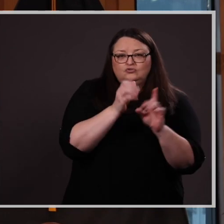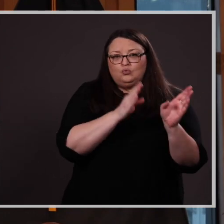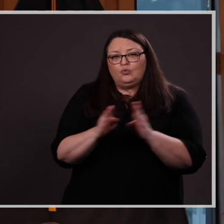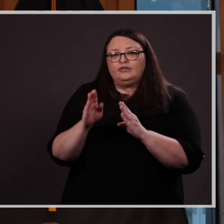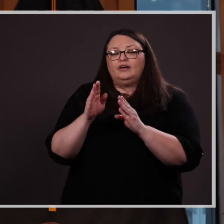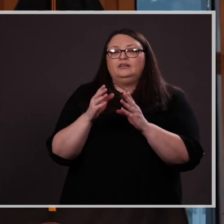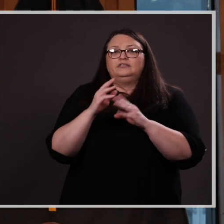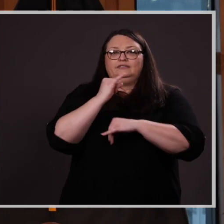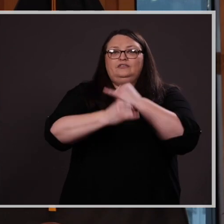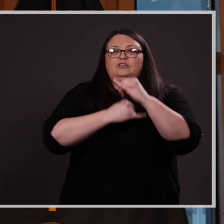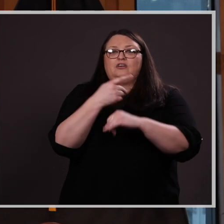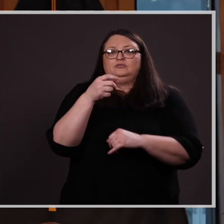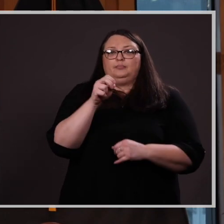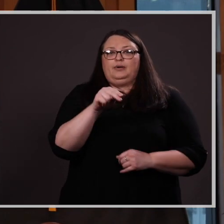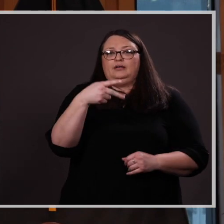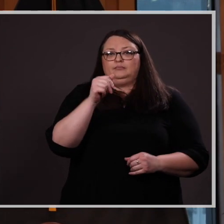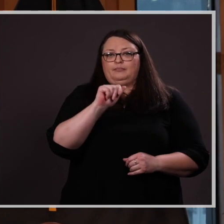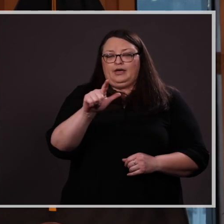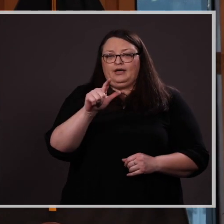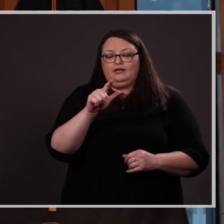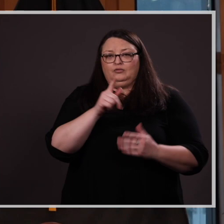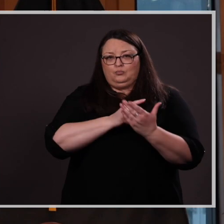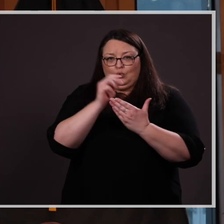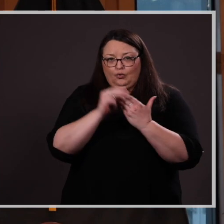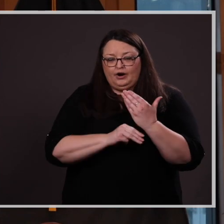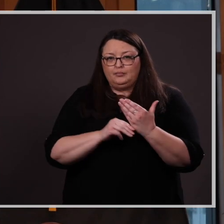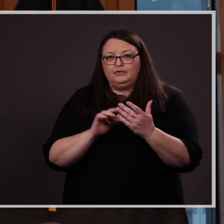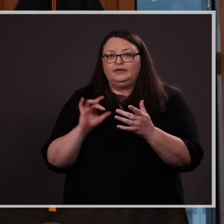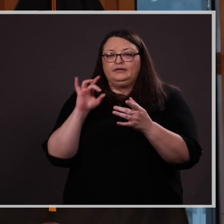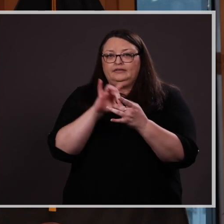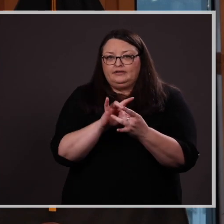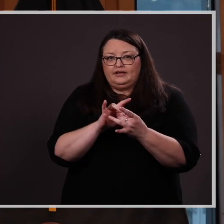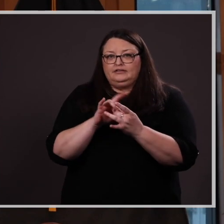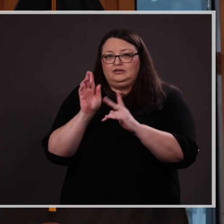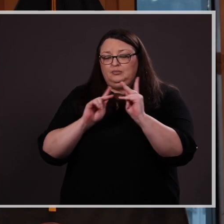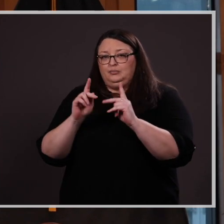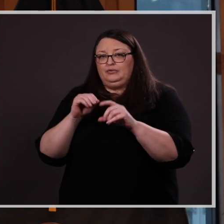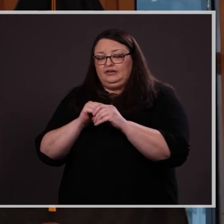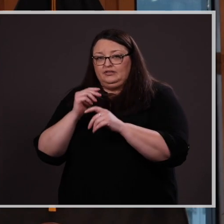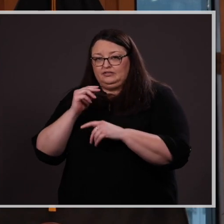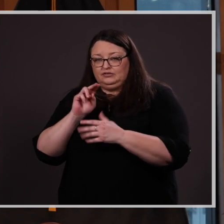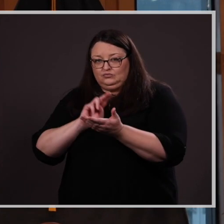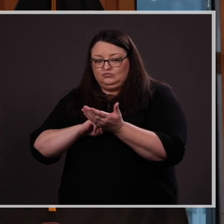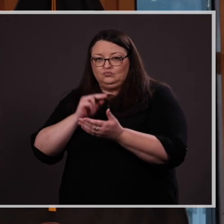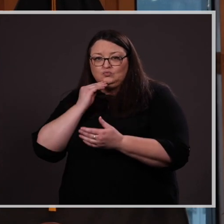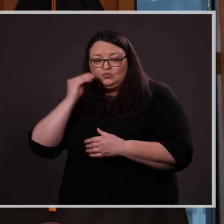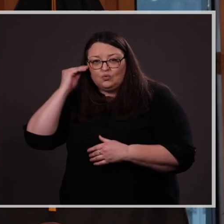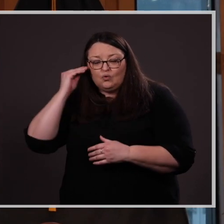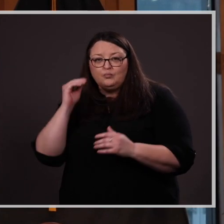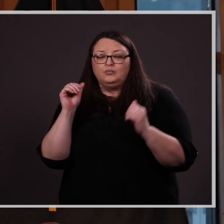Pen-pal program connecting residents and third a grade class. She also reorganized the volunteer